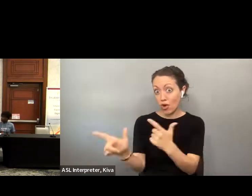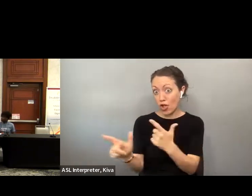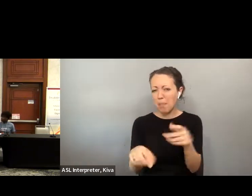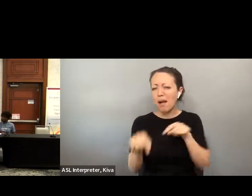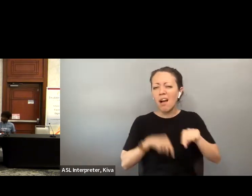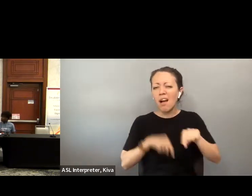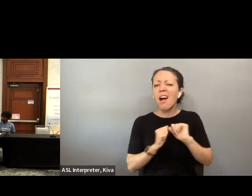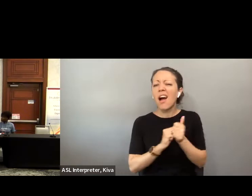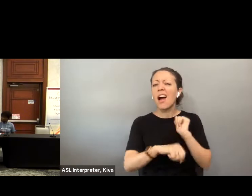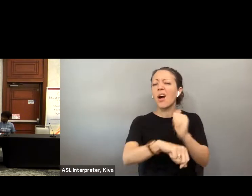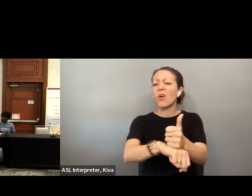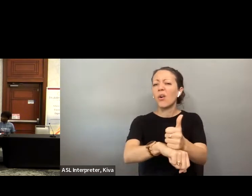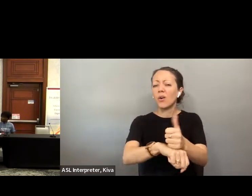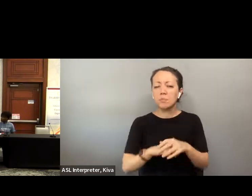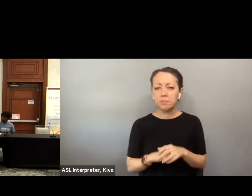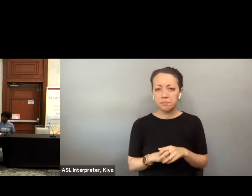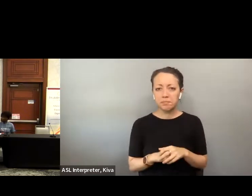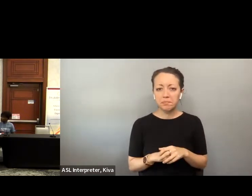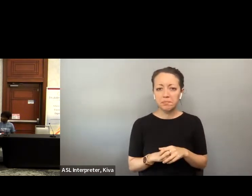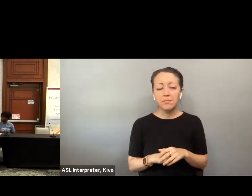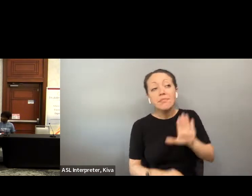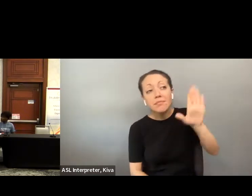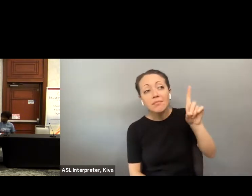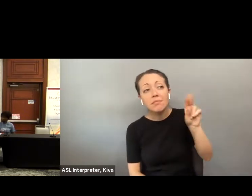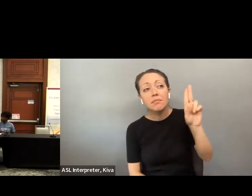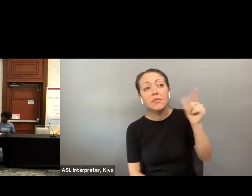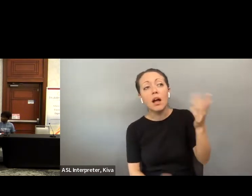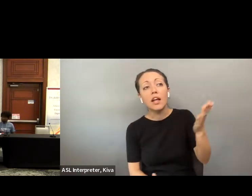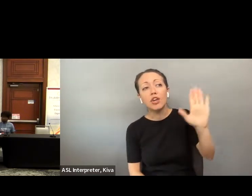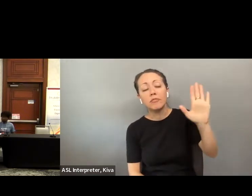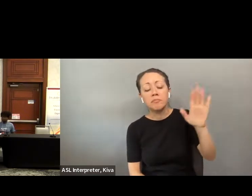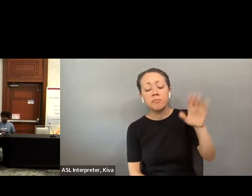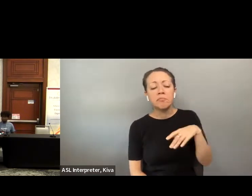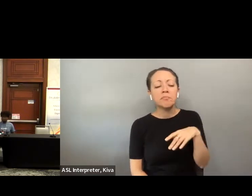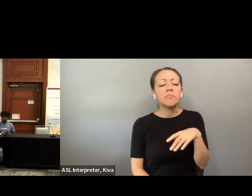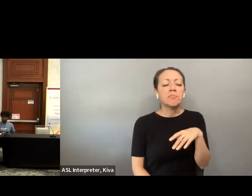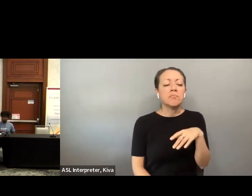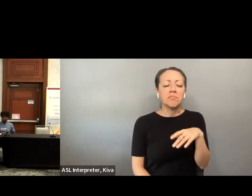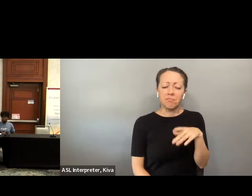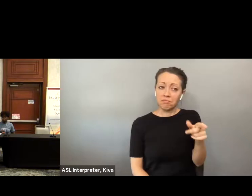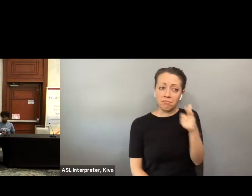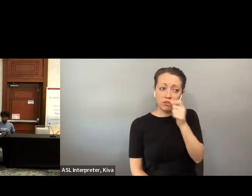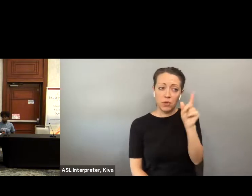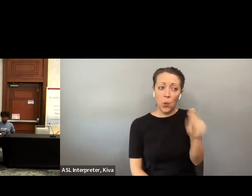It's not a problem. Instead of fearing and denying change, because we're afraid everyone, including people with disabilities? » This is Doug again.